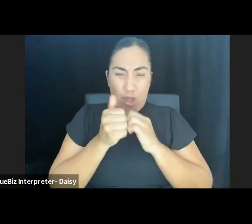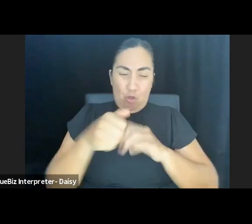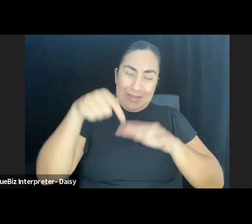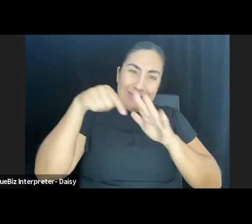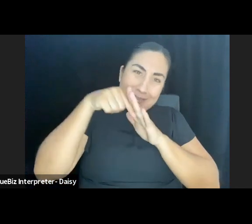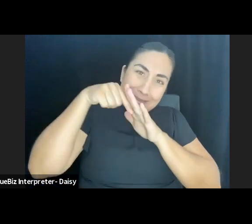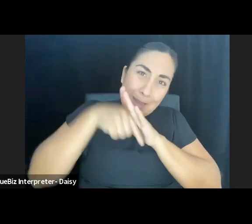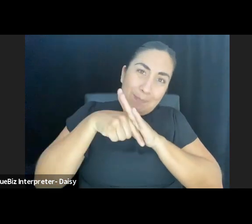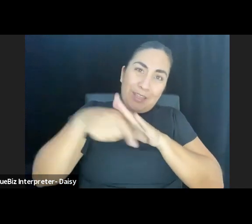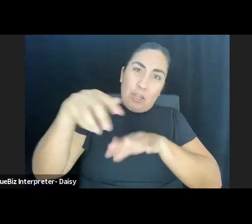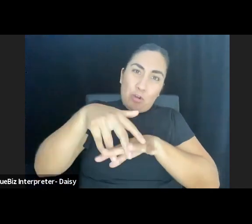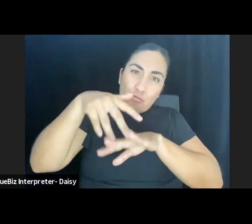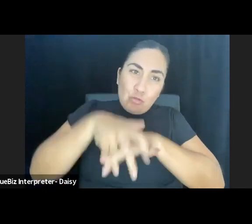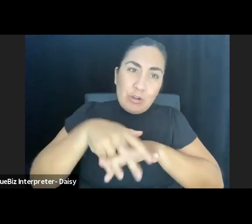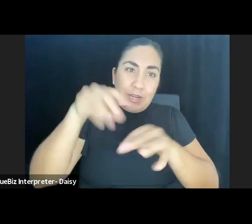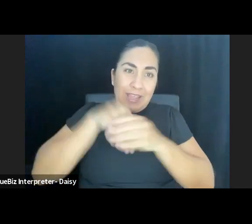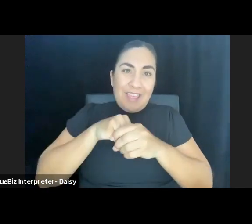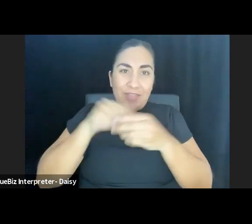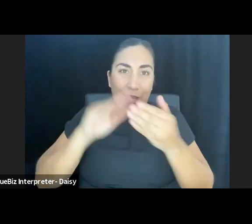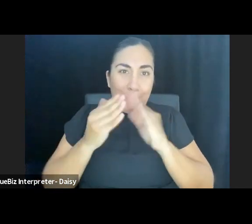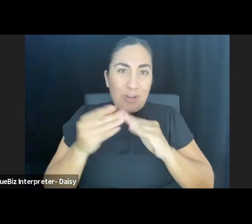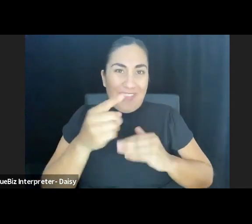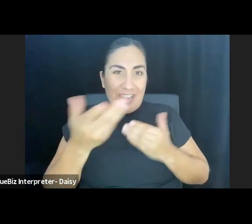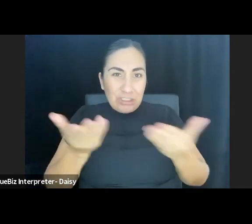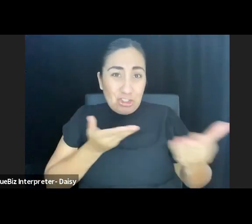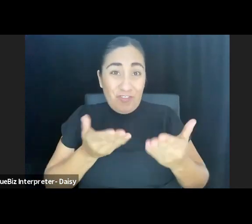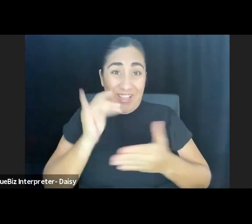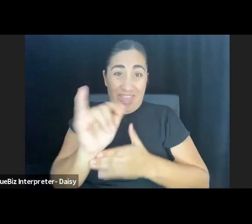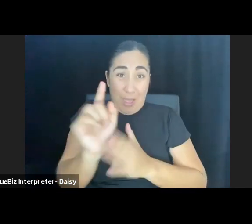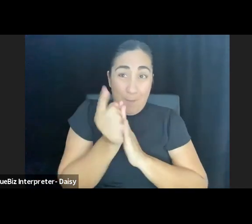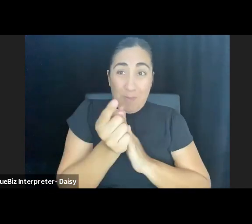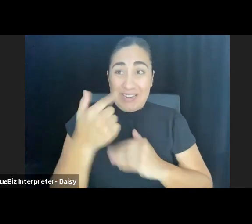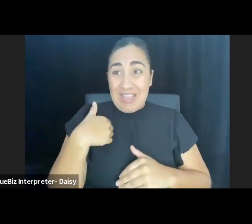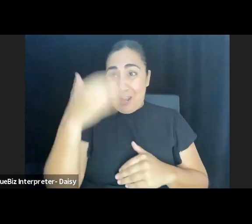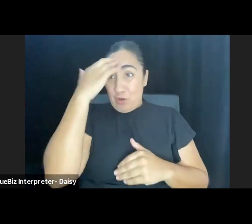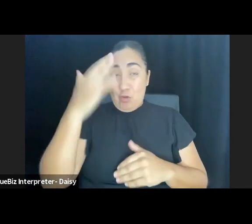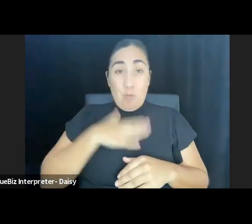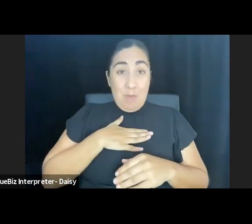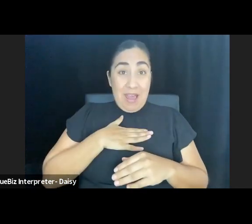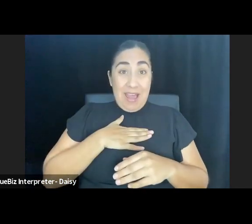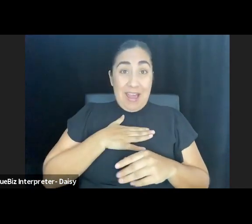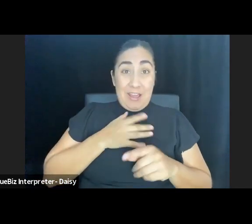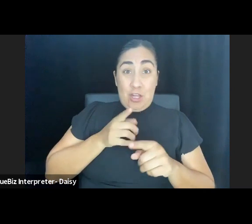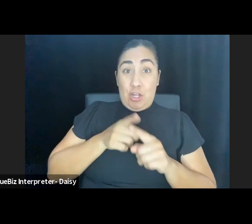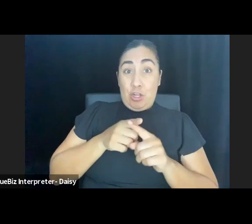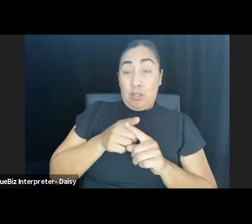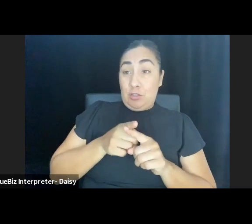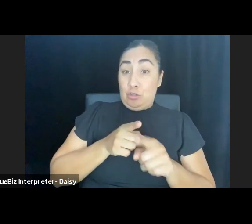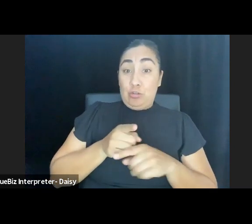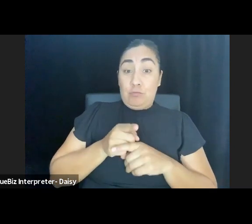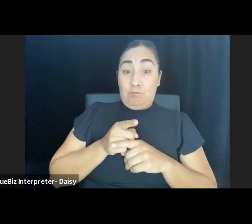of the community they serve. At that moment, I knew my direction, and the only thing to do was to write down the thoughts